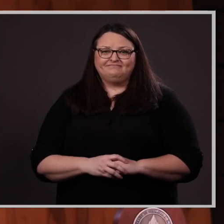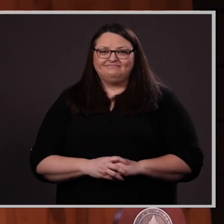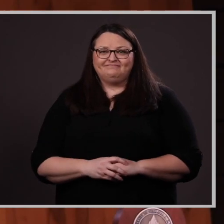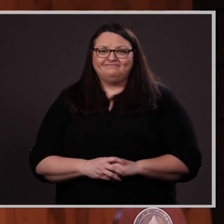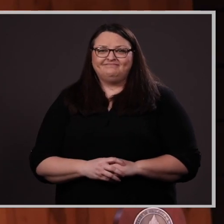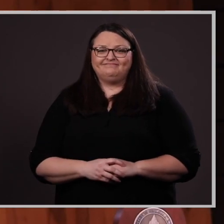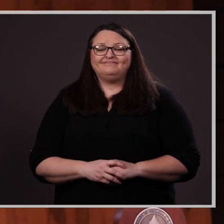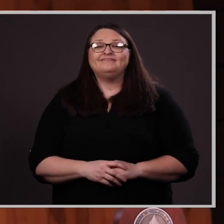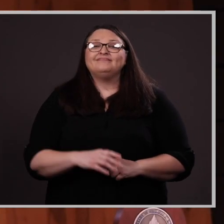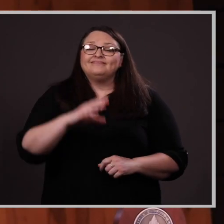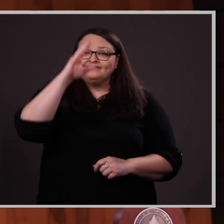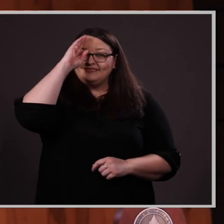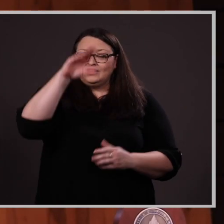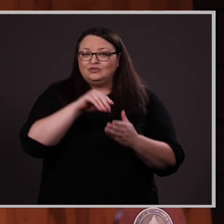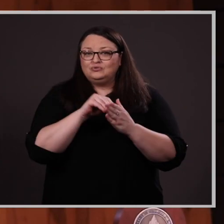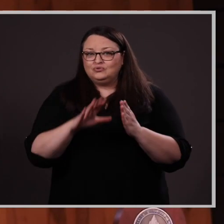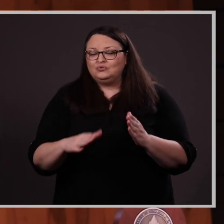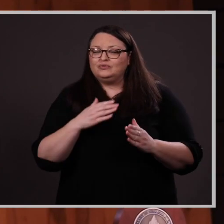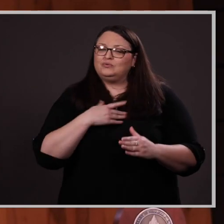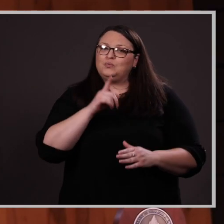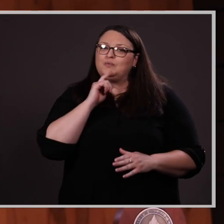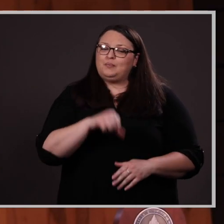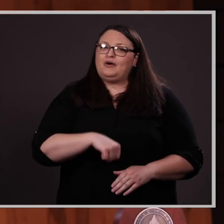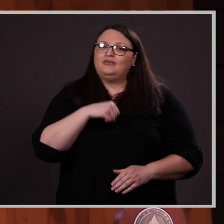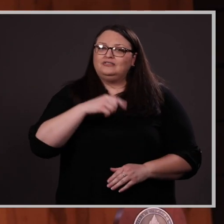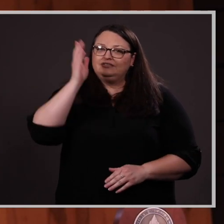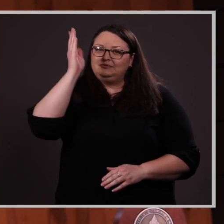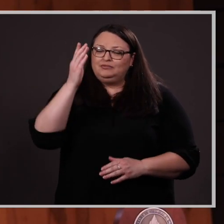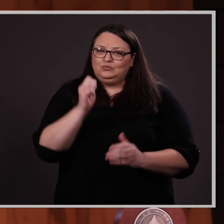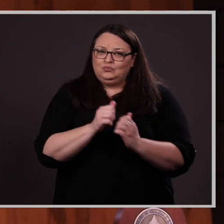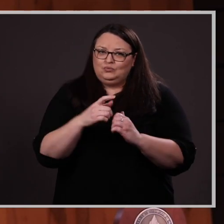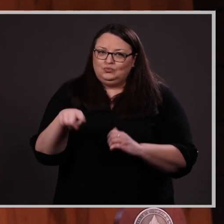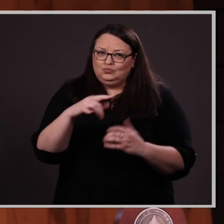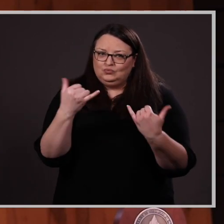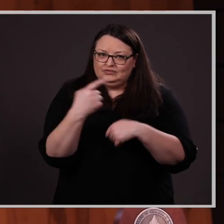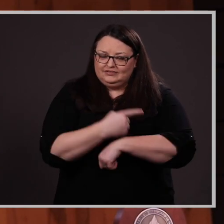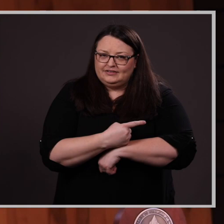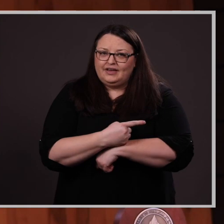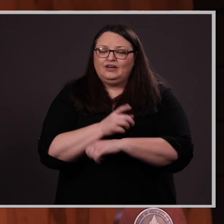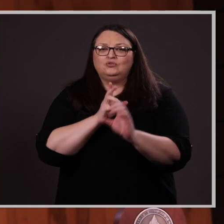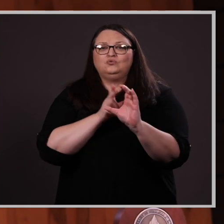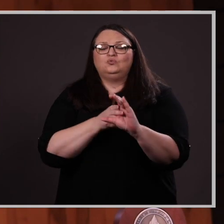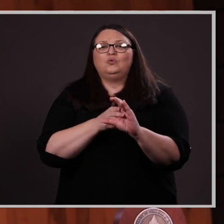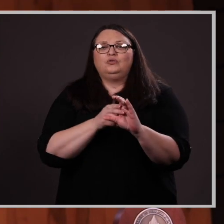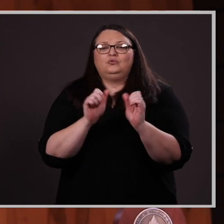Hello students. I am honored to speak to you today and join you, along with your family